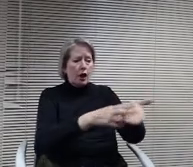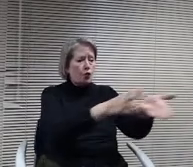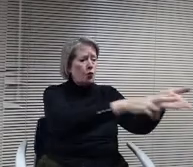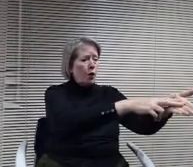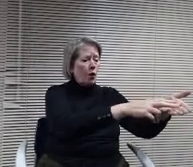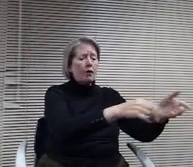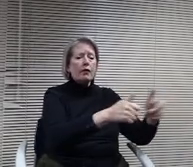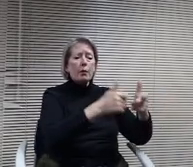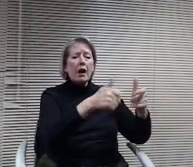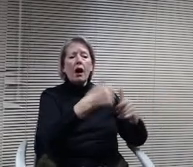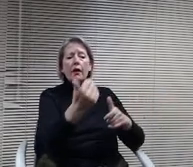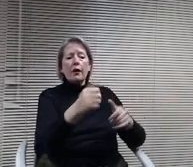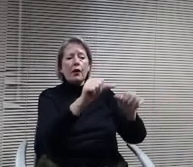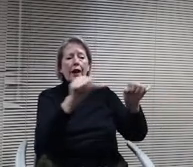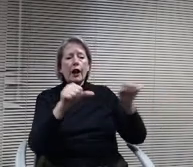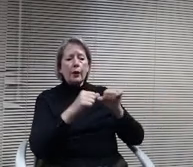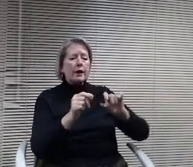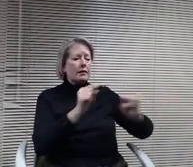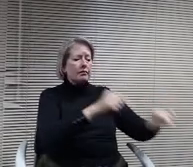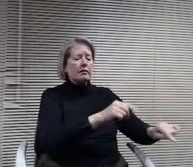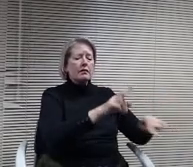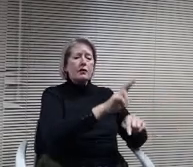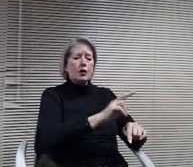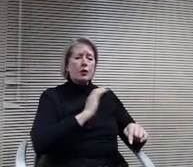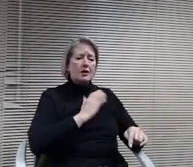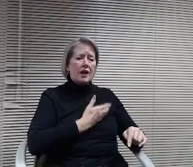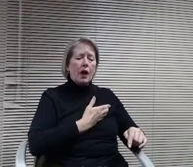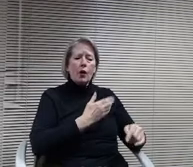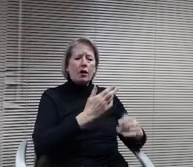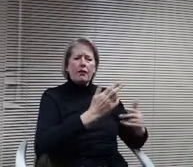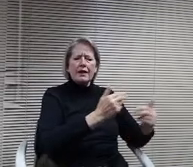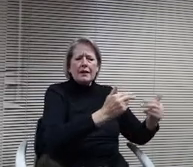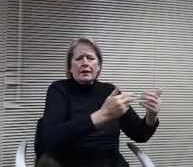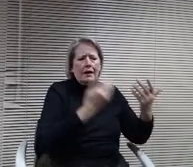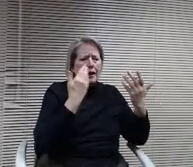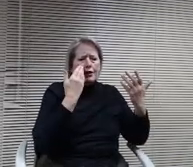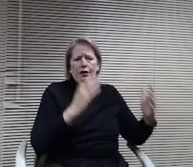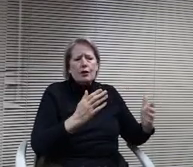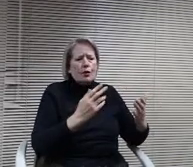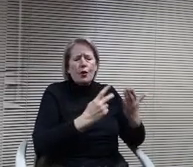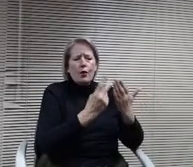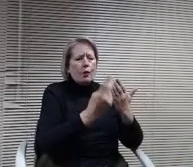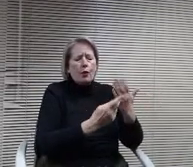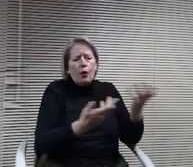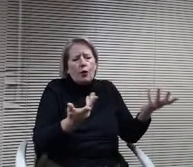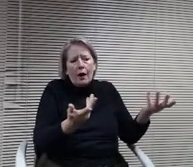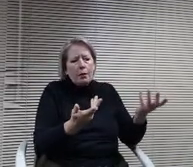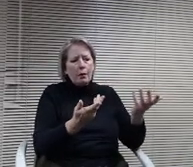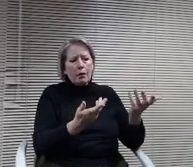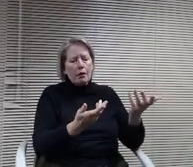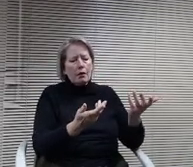I'm just not familiar with the program as it's not been. You know, we've we've been going elsewhere.